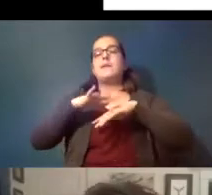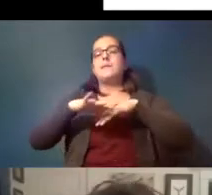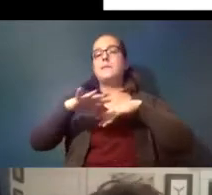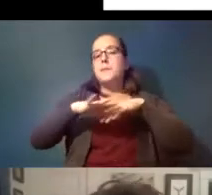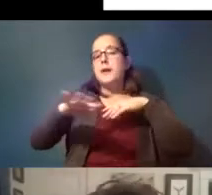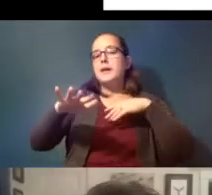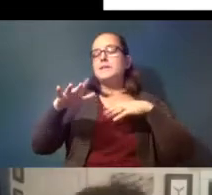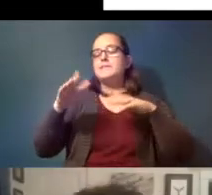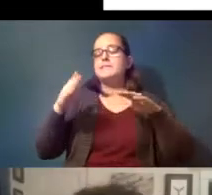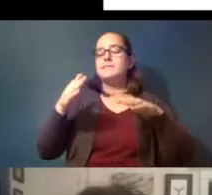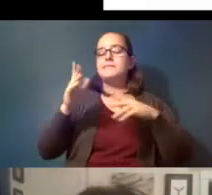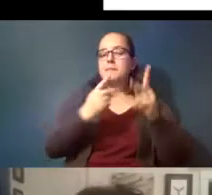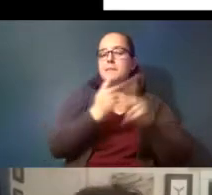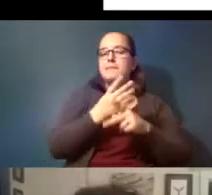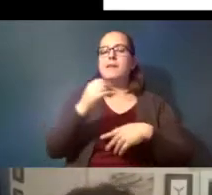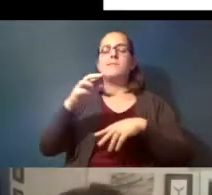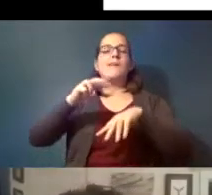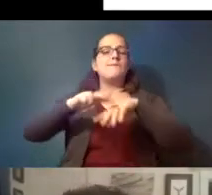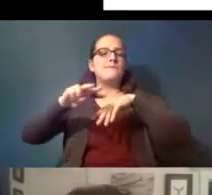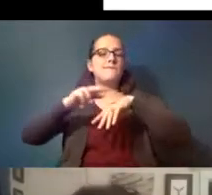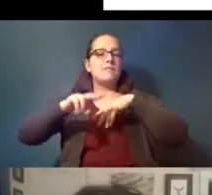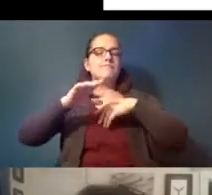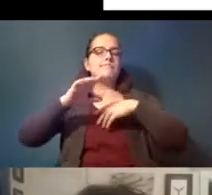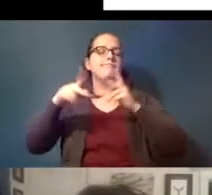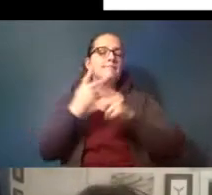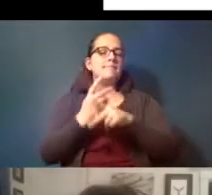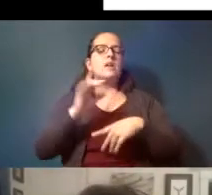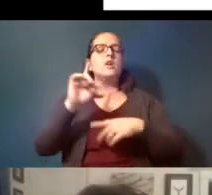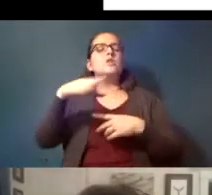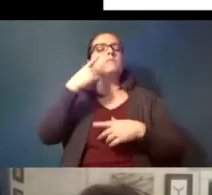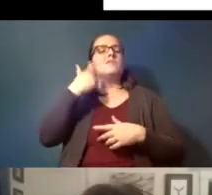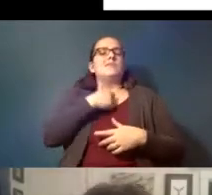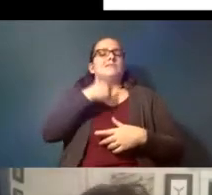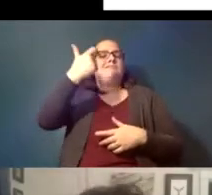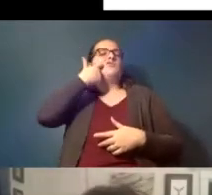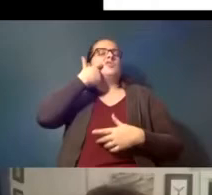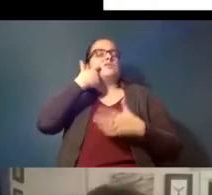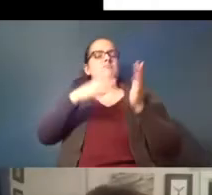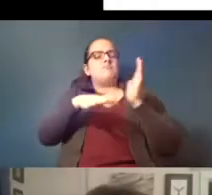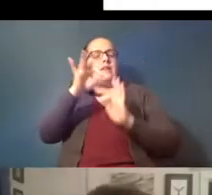species just because we discovered the problem in the ocean first or you know we're made aware of